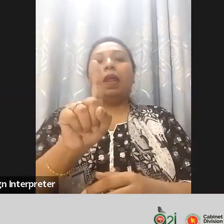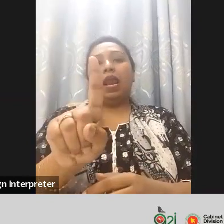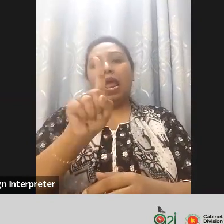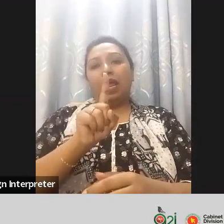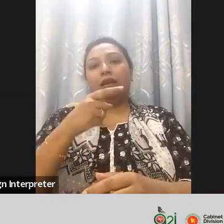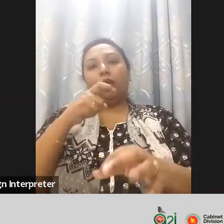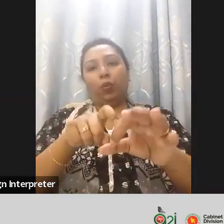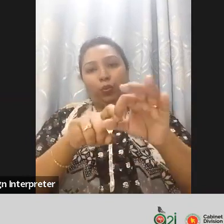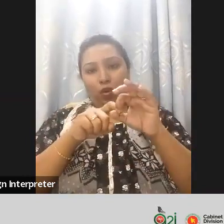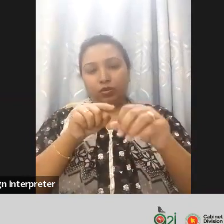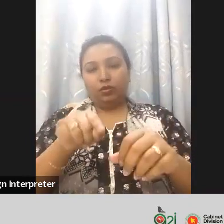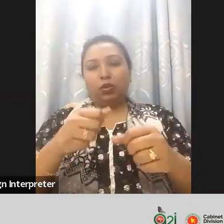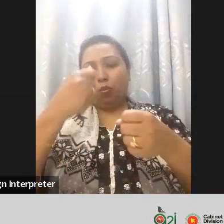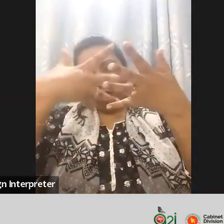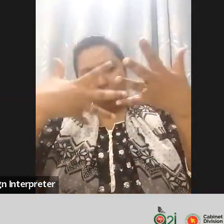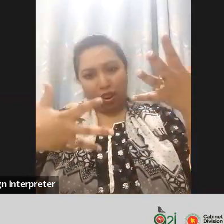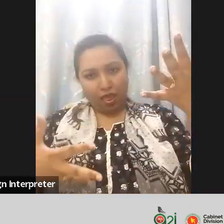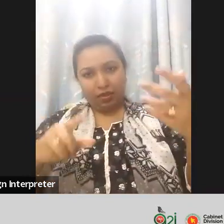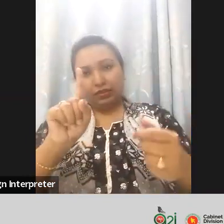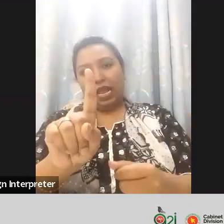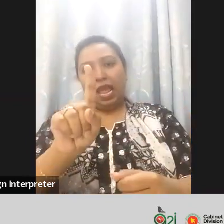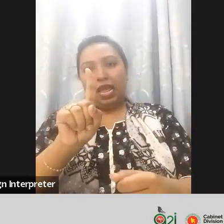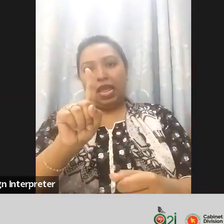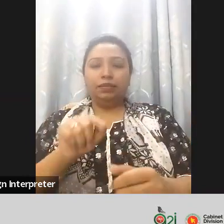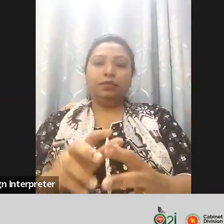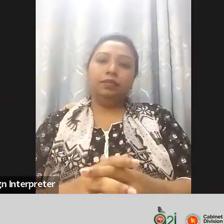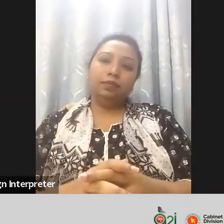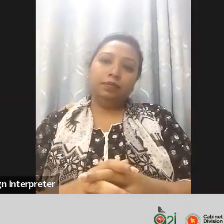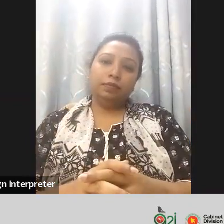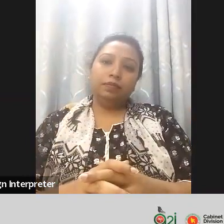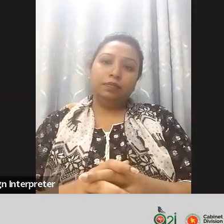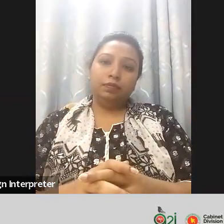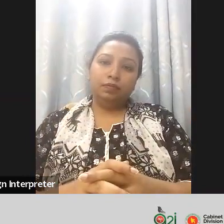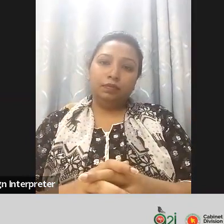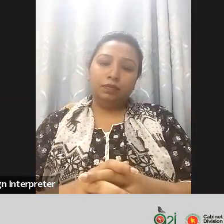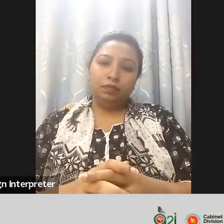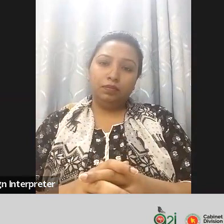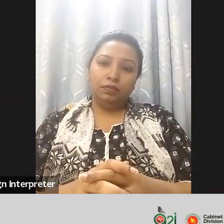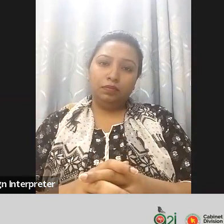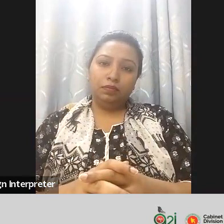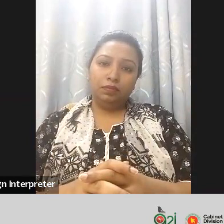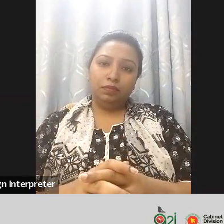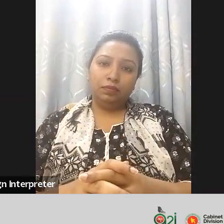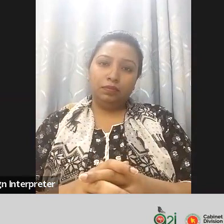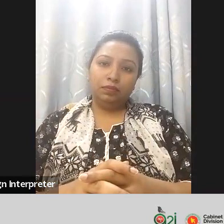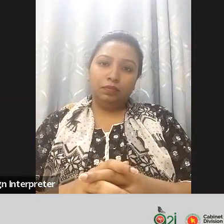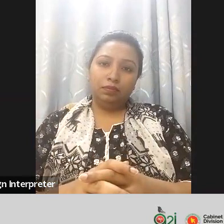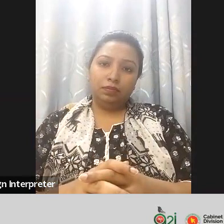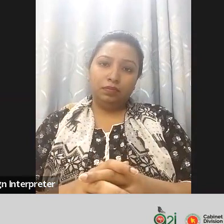a couple of questions is there uh any government benefits available for the import of accessive